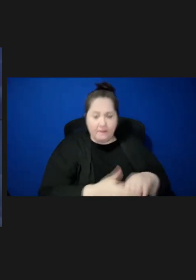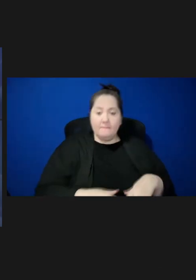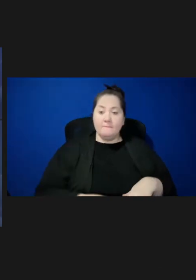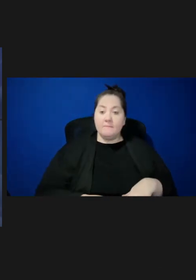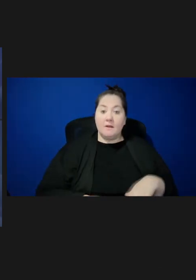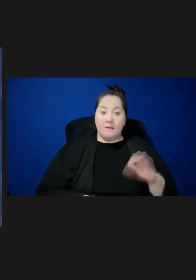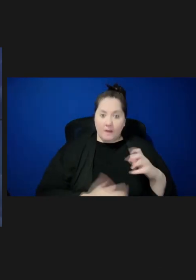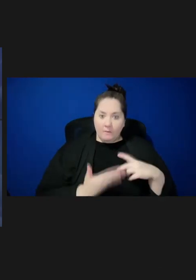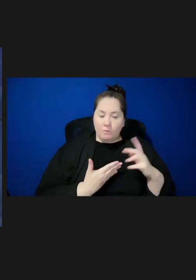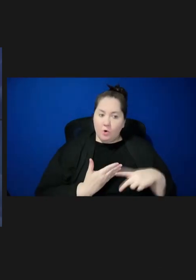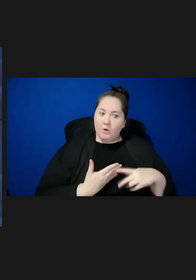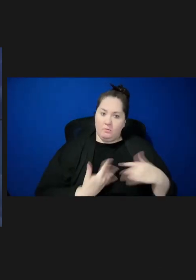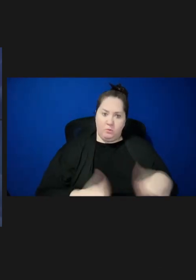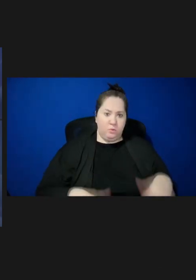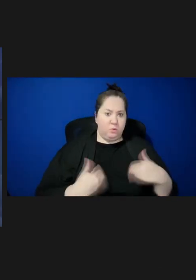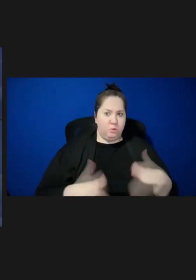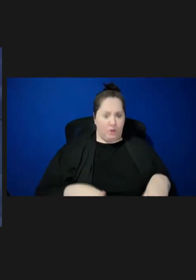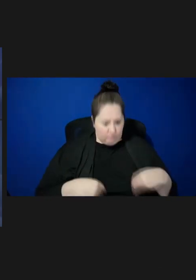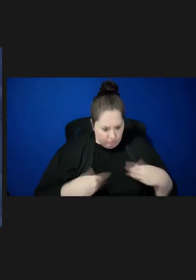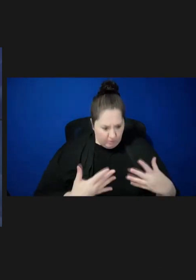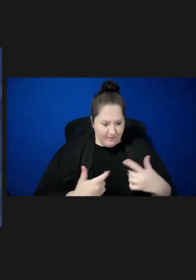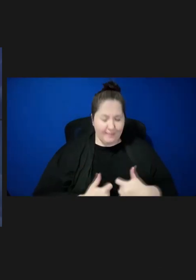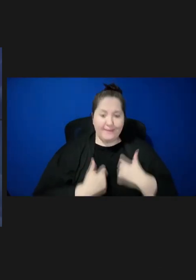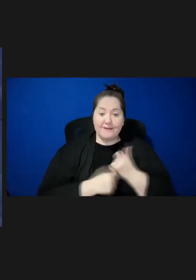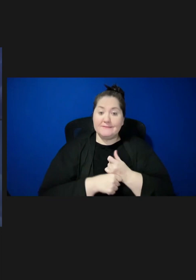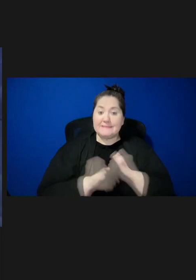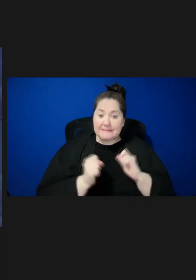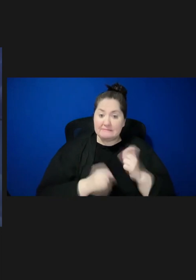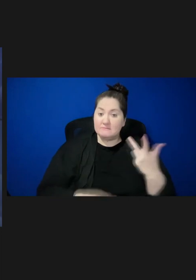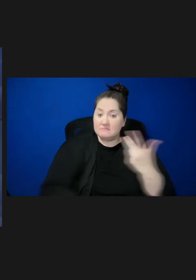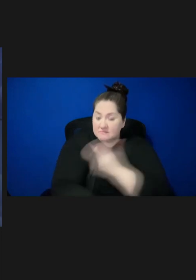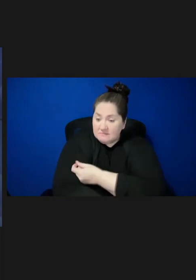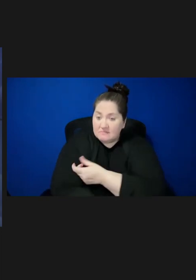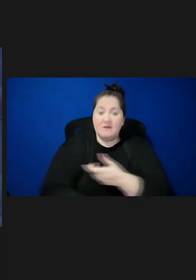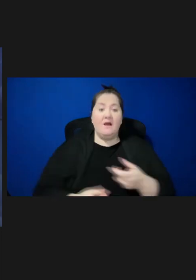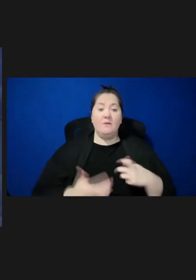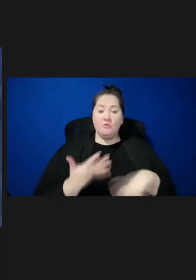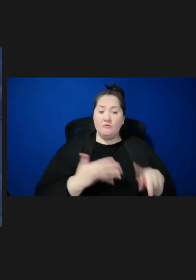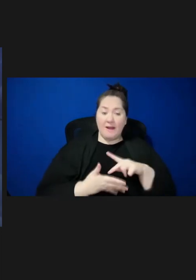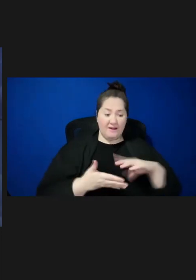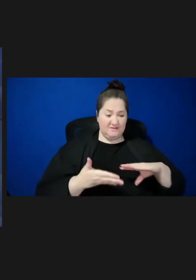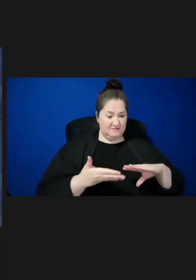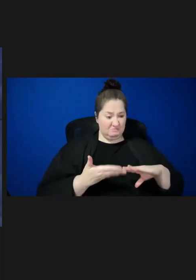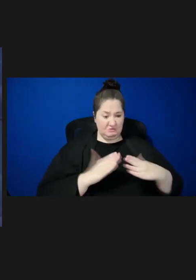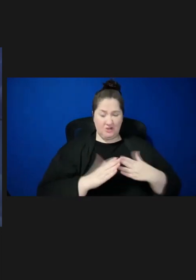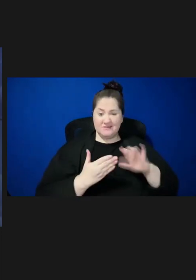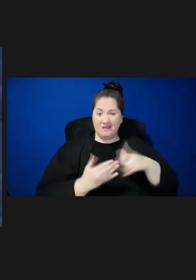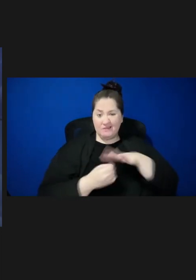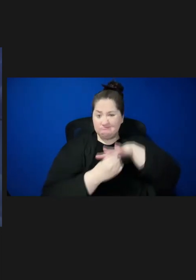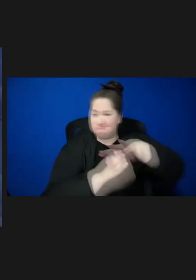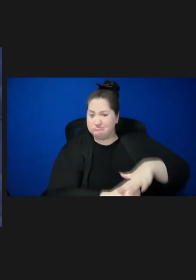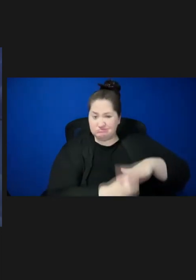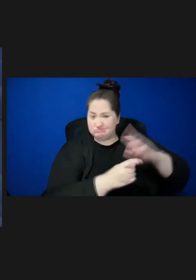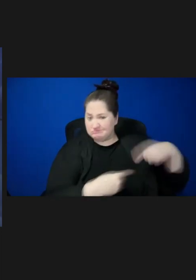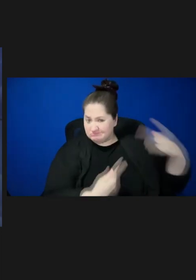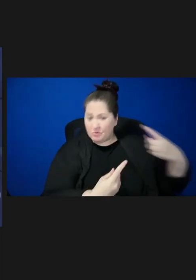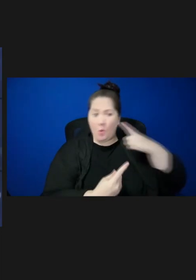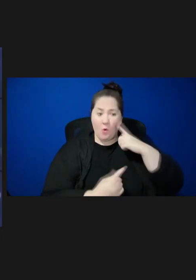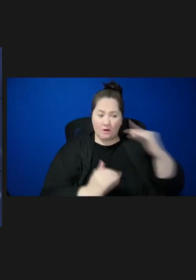life-saving vaccines and prioritizes underserved communities to help address vaccine equity.